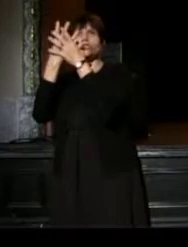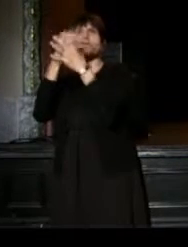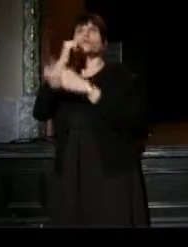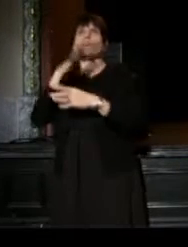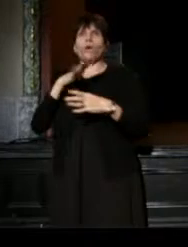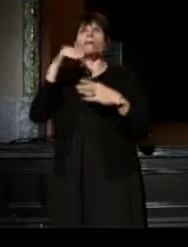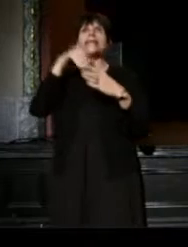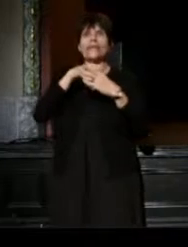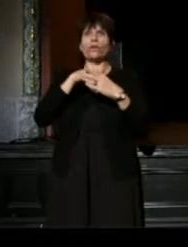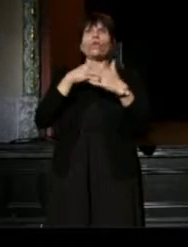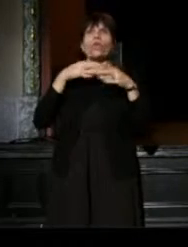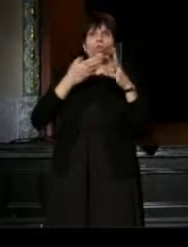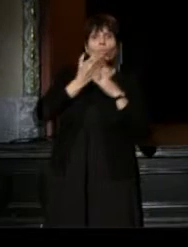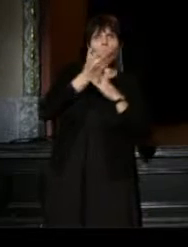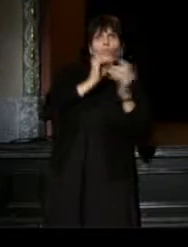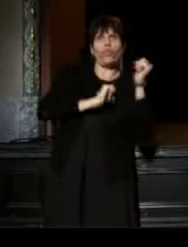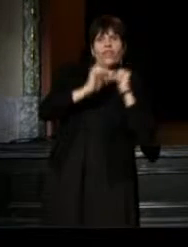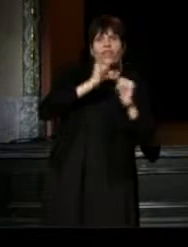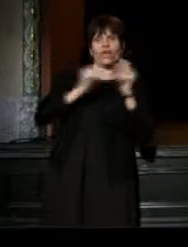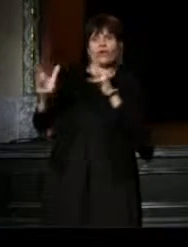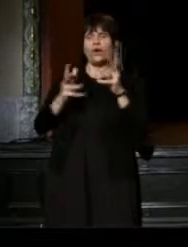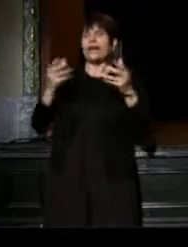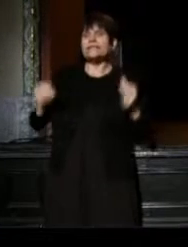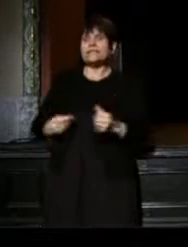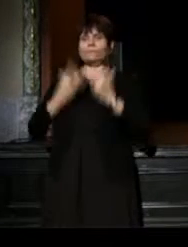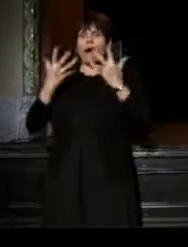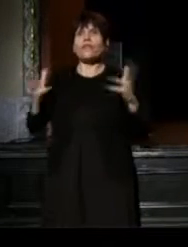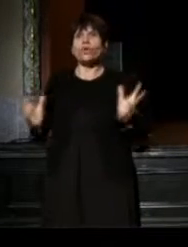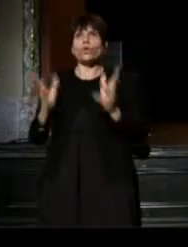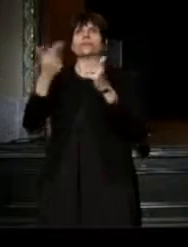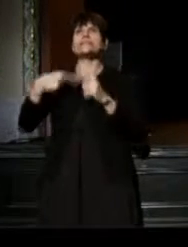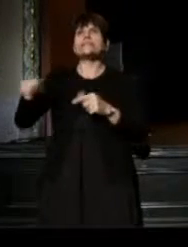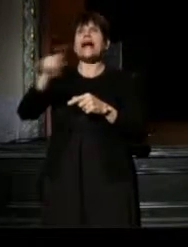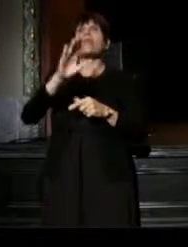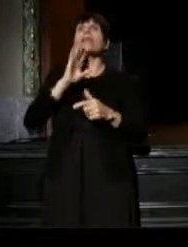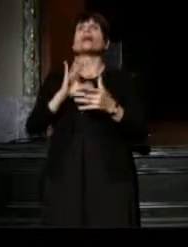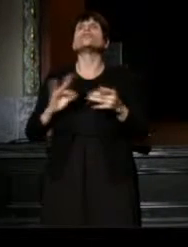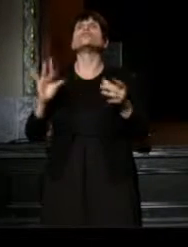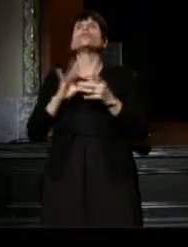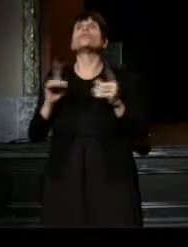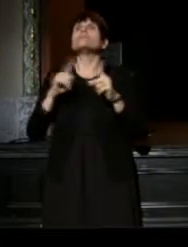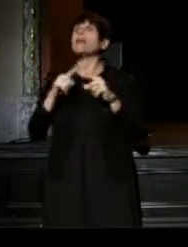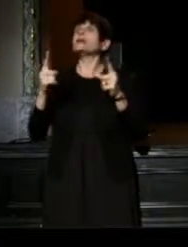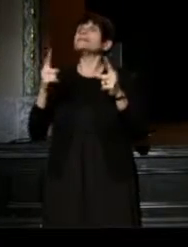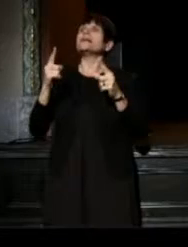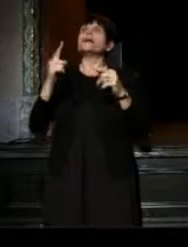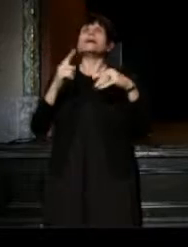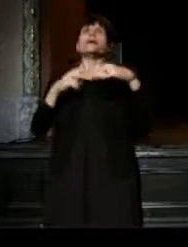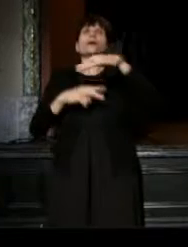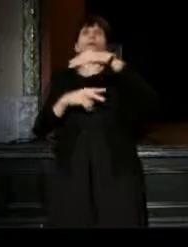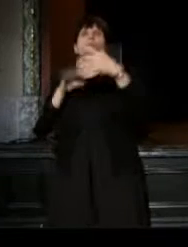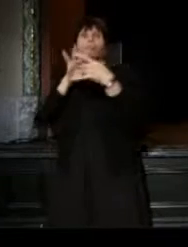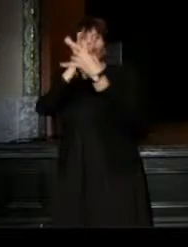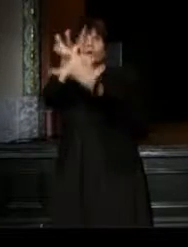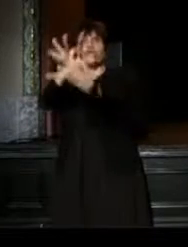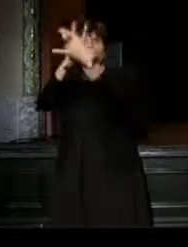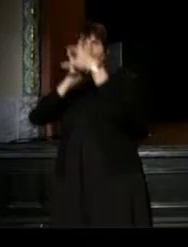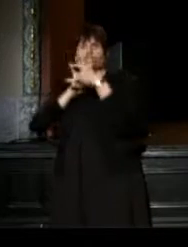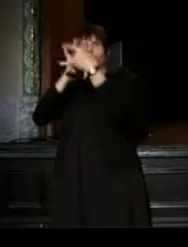inspiring and encouraging them to tell their stories, thus building bridges amongst separated communities